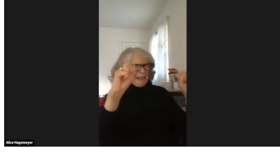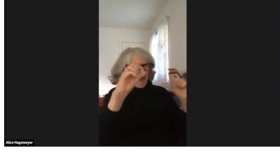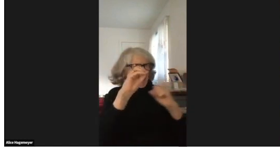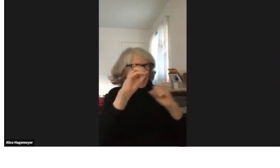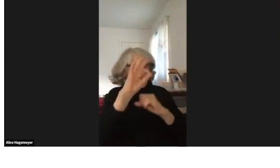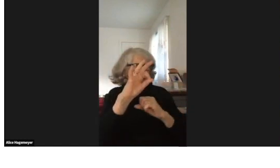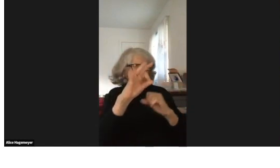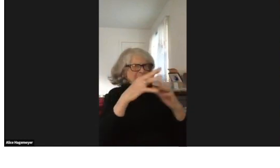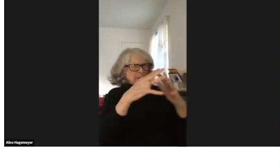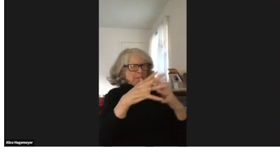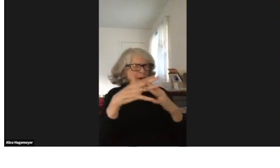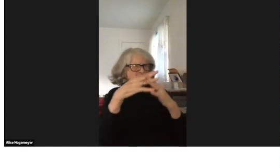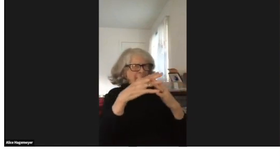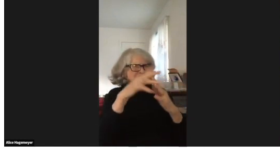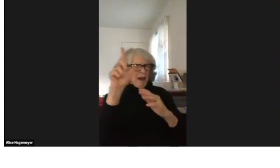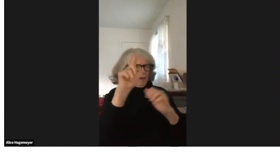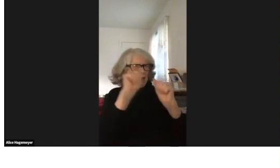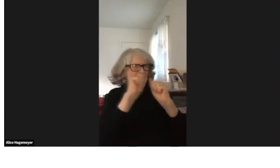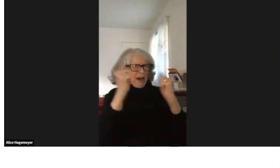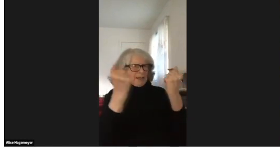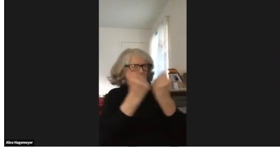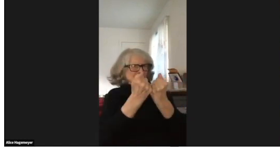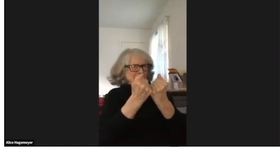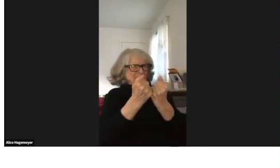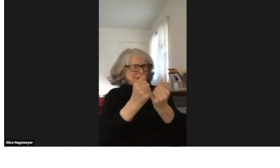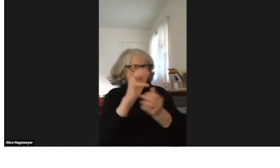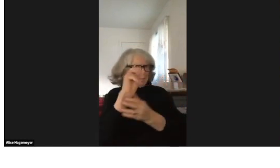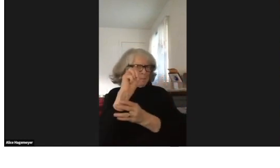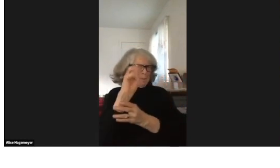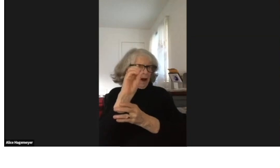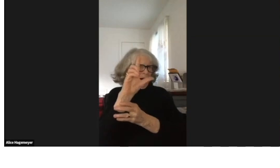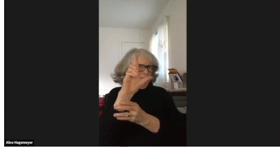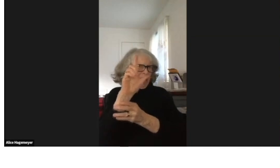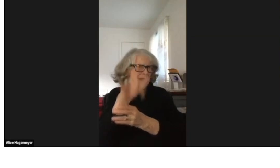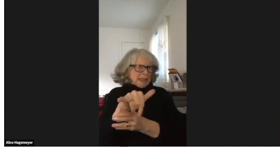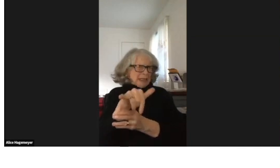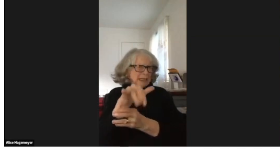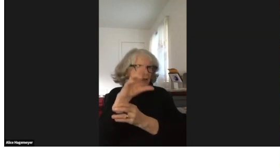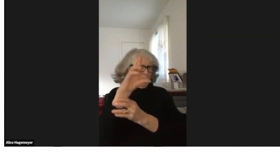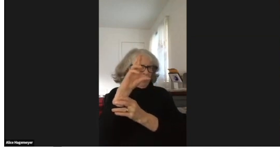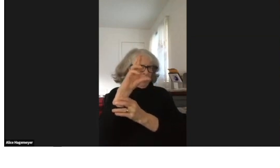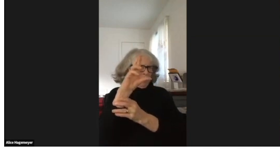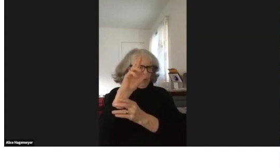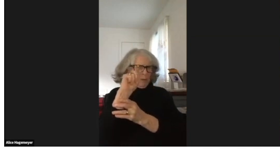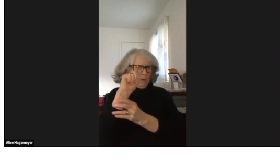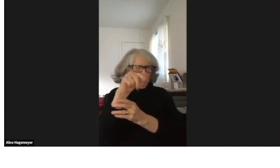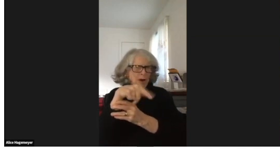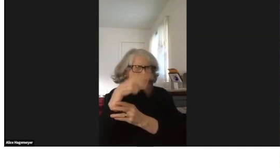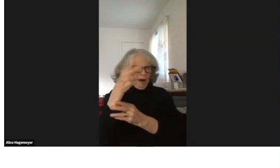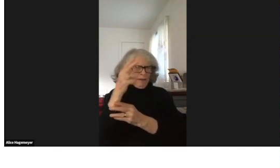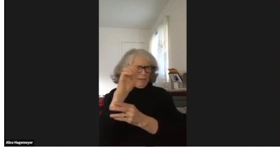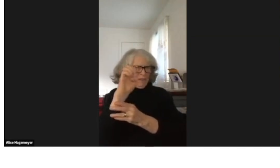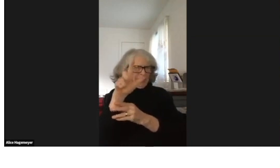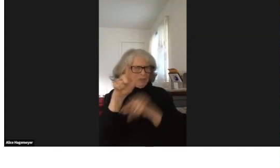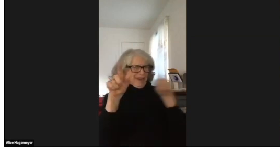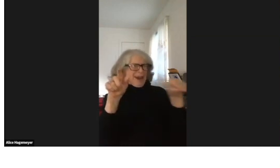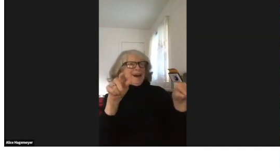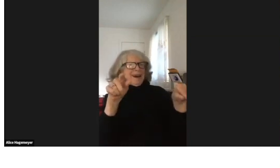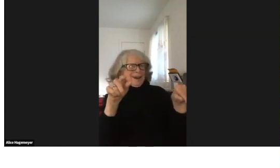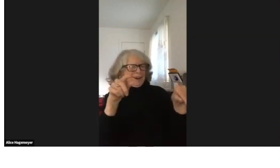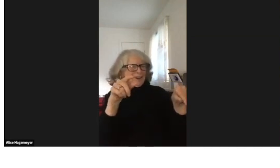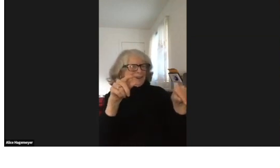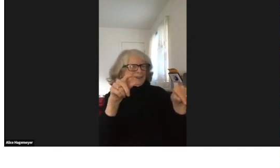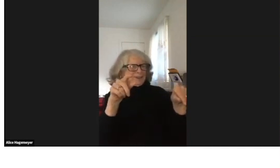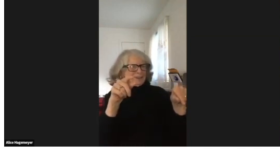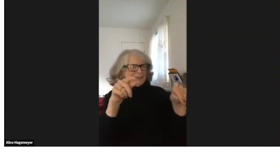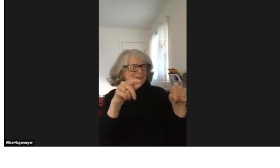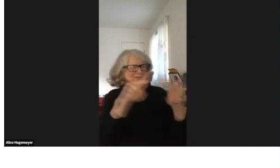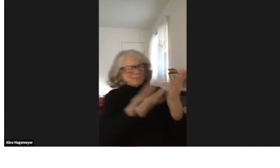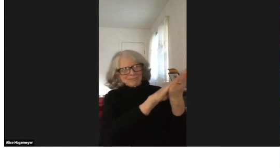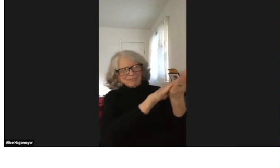one of the guests was the president of the American Association Molly Raphael.